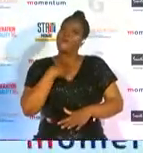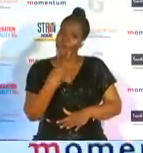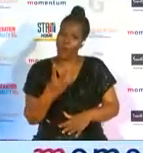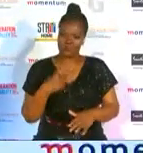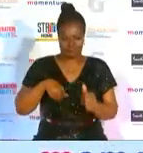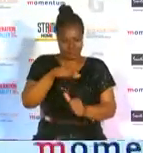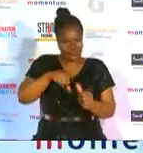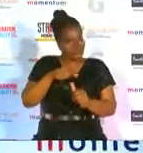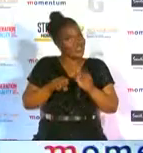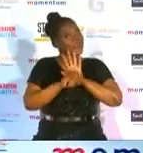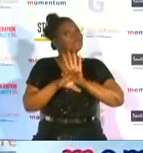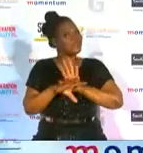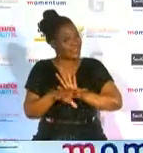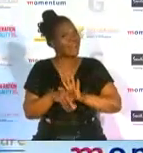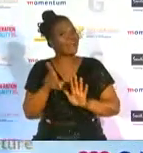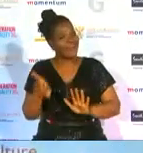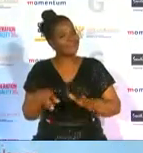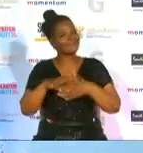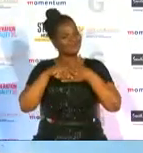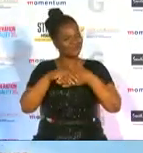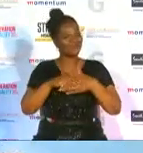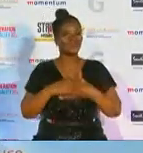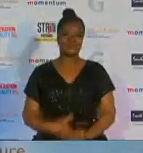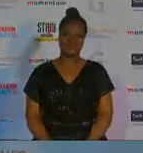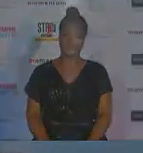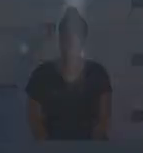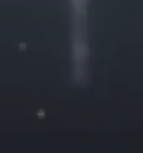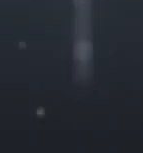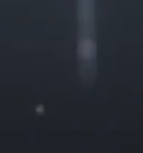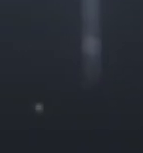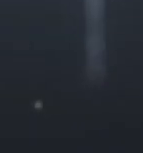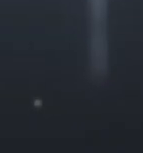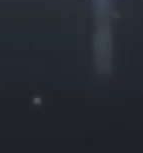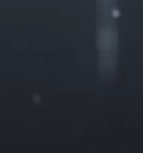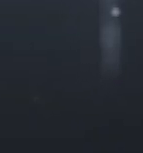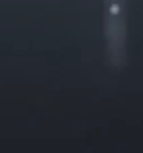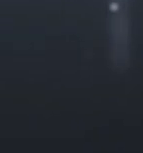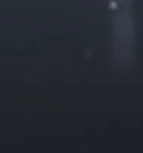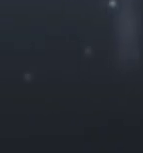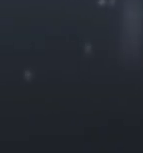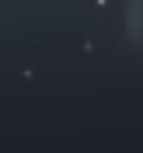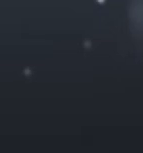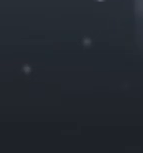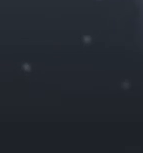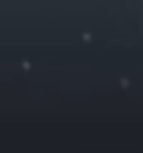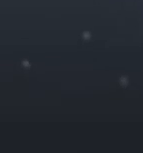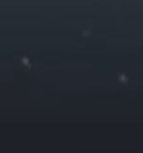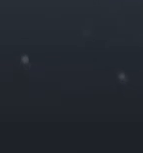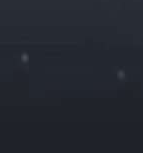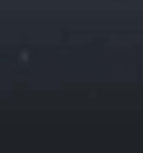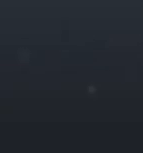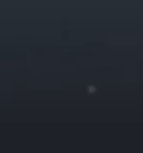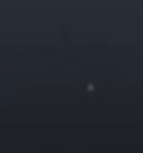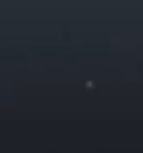ladies and gentlemen you heard it from joe congratulations thank you